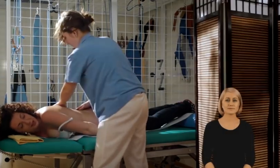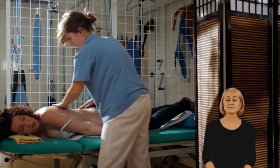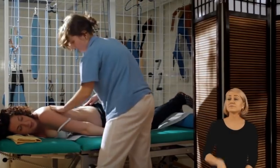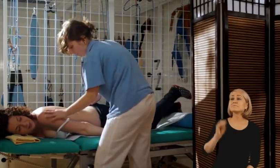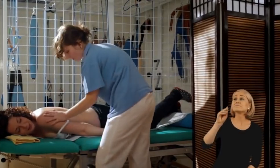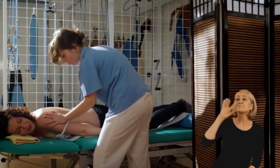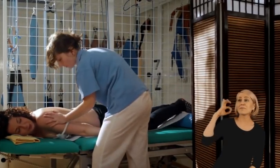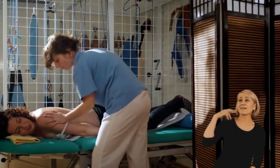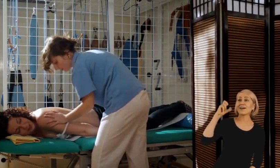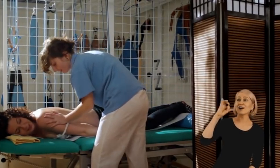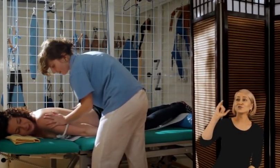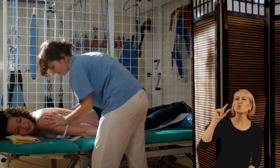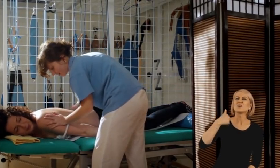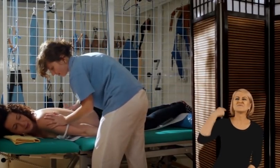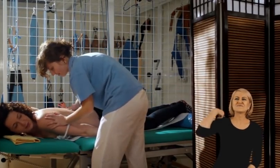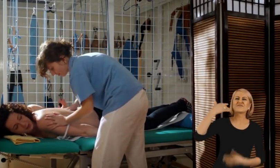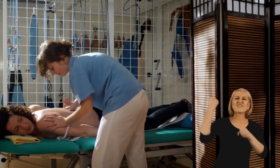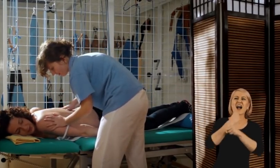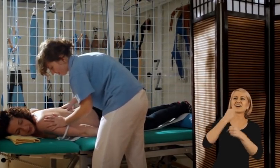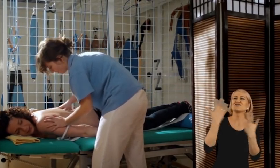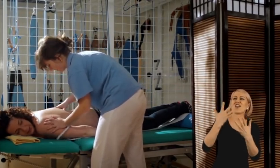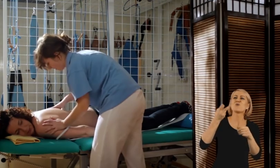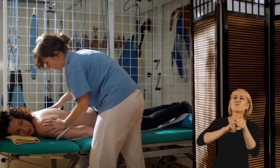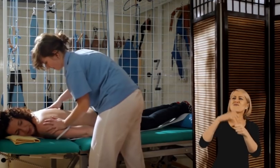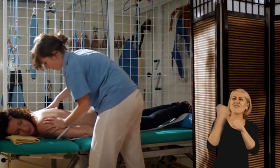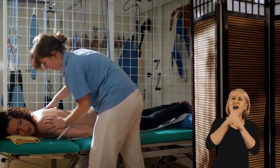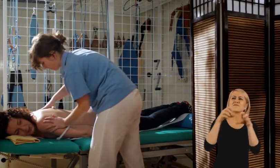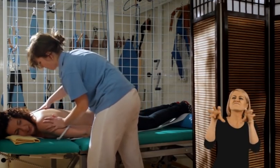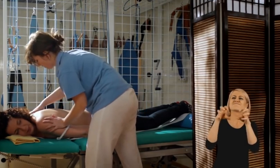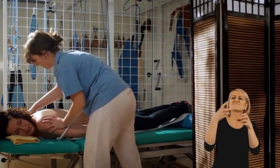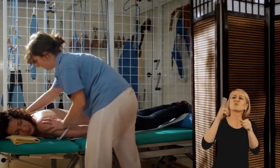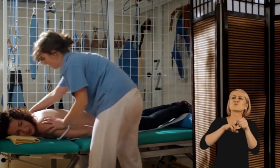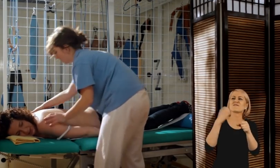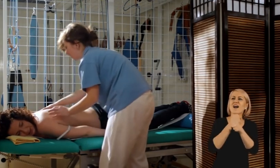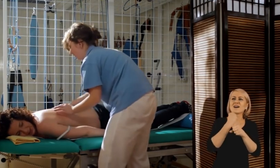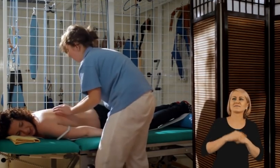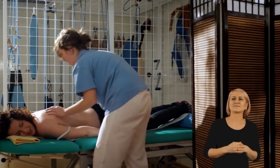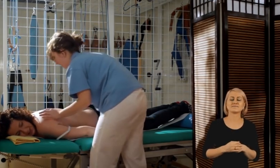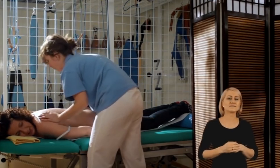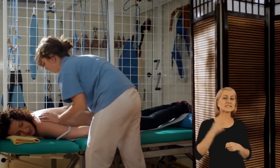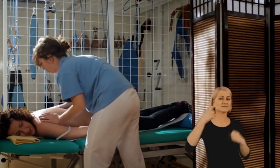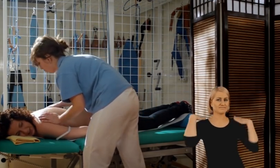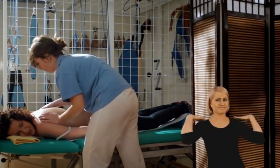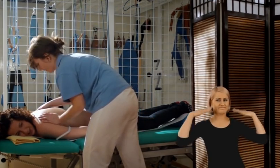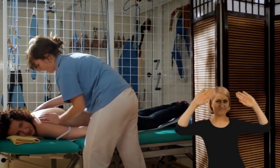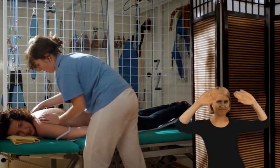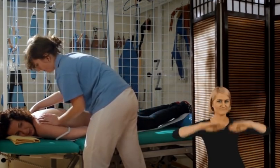Ms. Kasia where is my most tensed area? Where there is the highest tension? Near to the blade bones